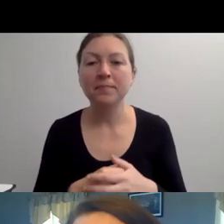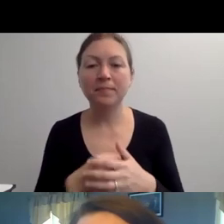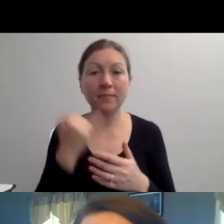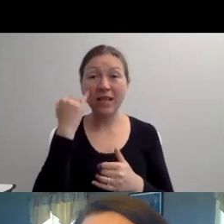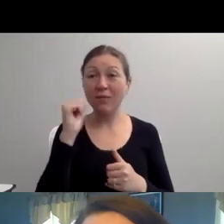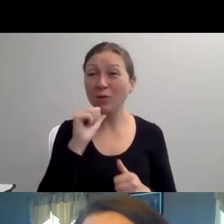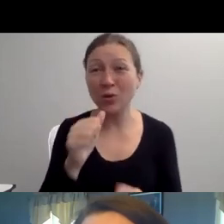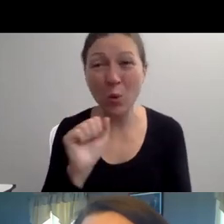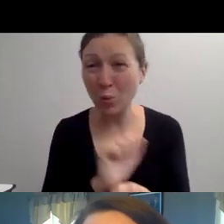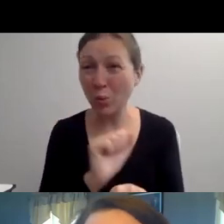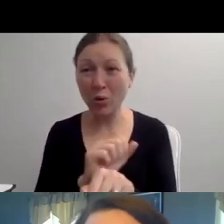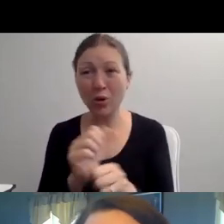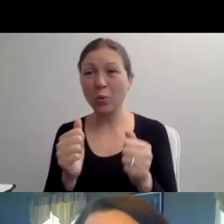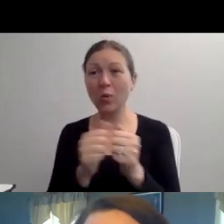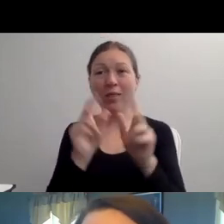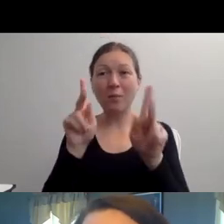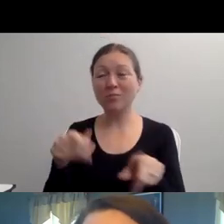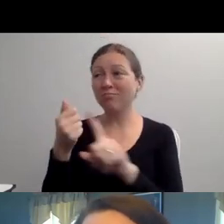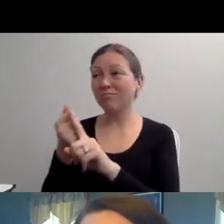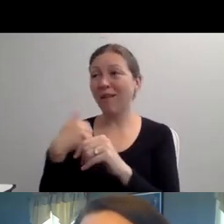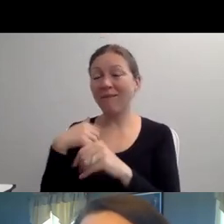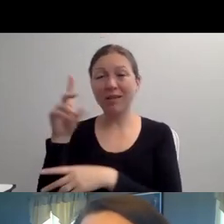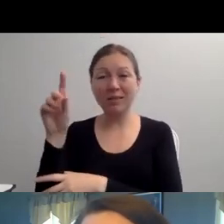HOW PEOPLE ARE NOT INTENDING TO BE HURTFUL. HOW CAN THOSE WORDS BE REDIRECTED?